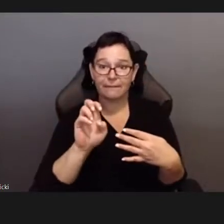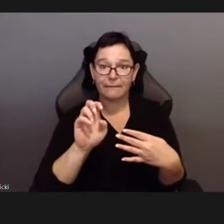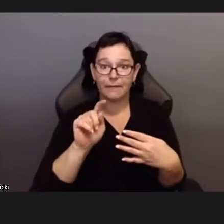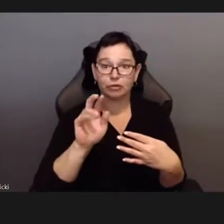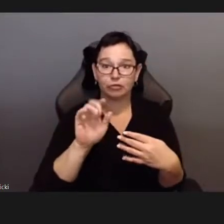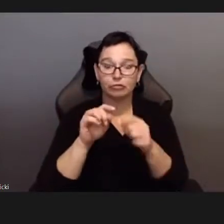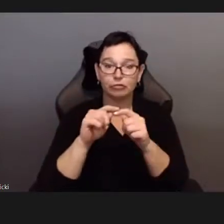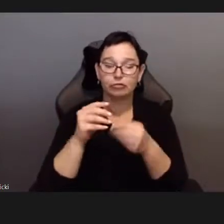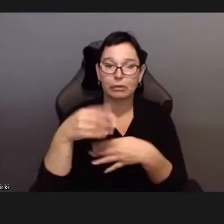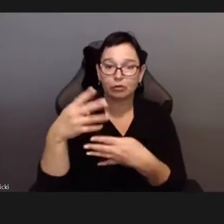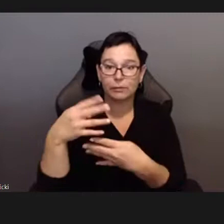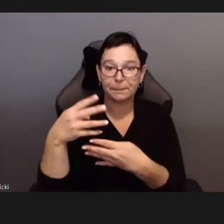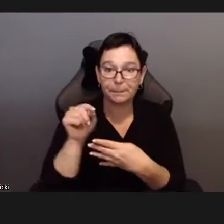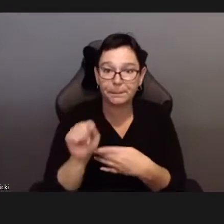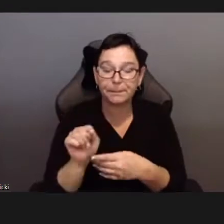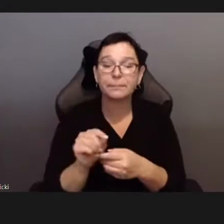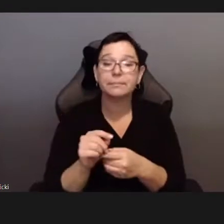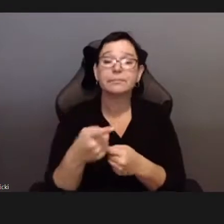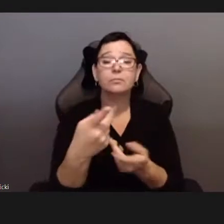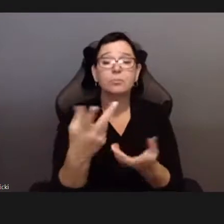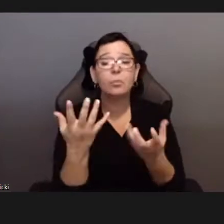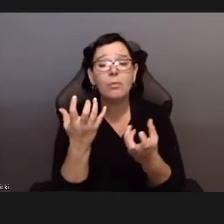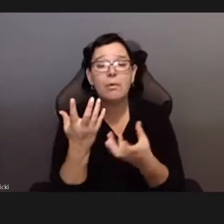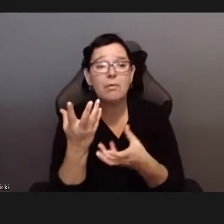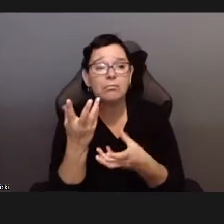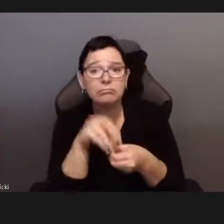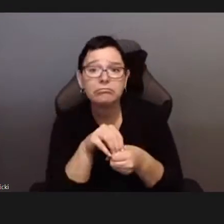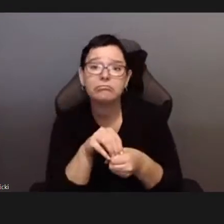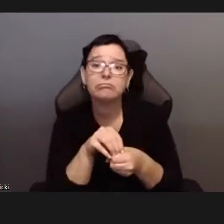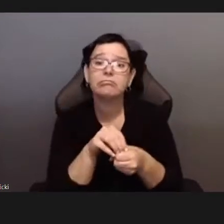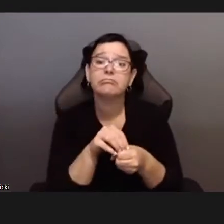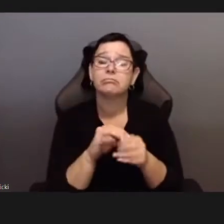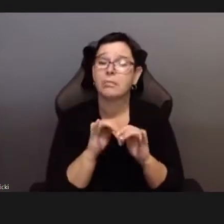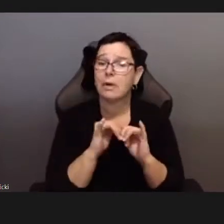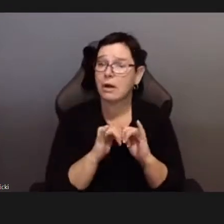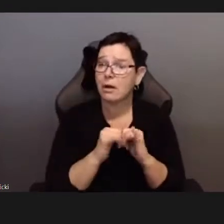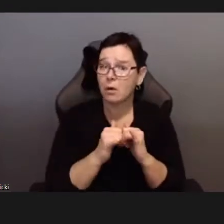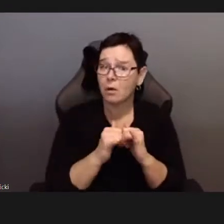Just note we do have live captioning today. If you want to see that